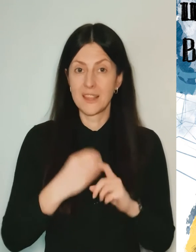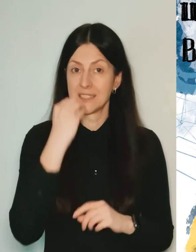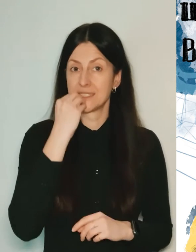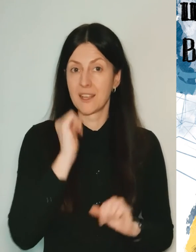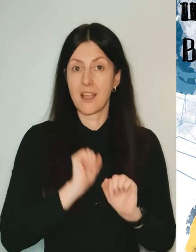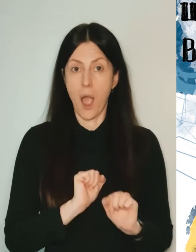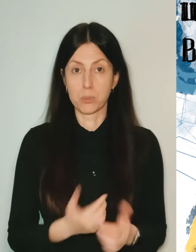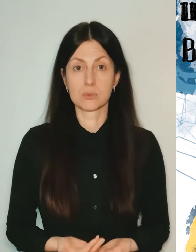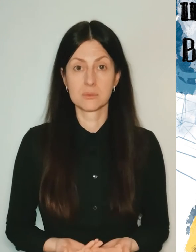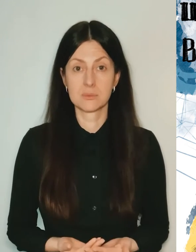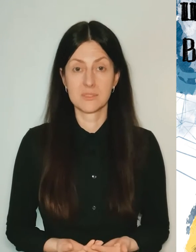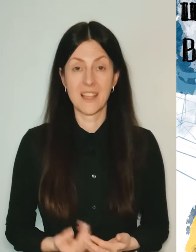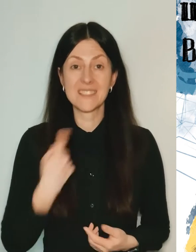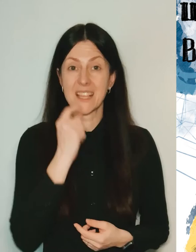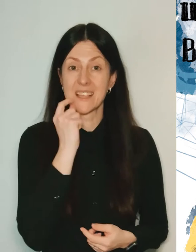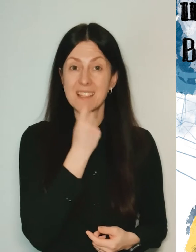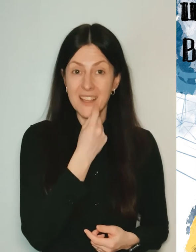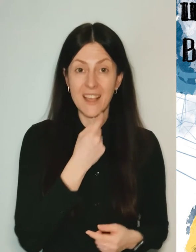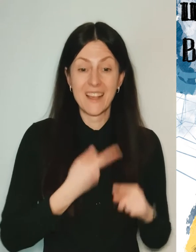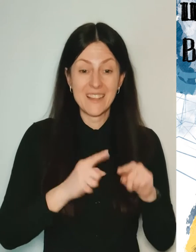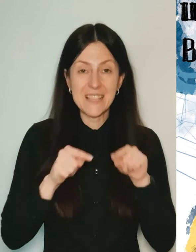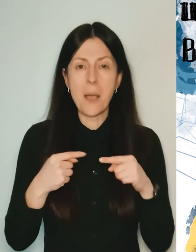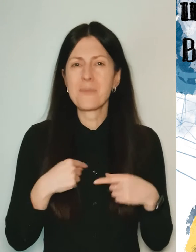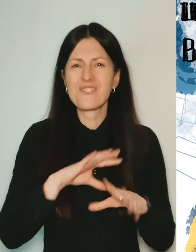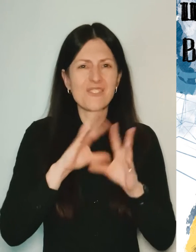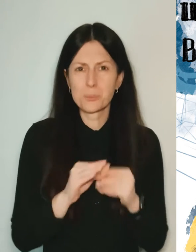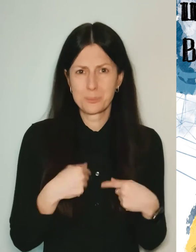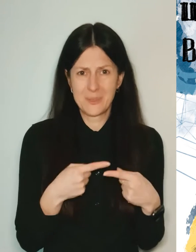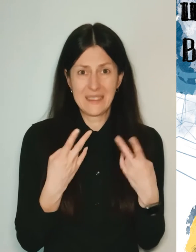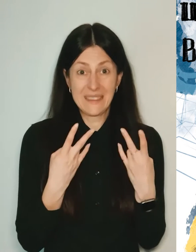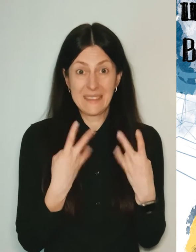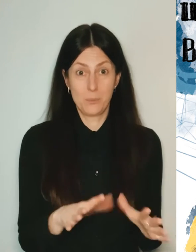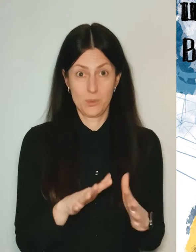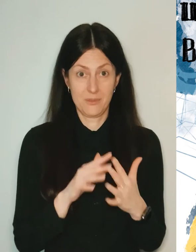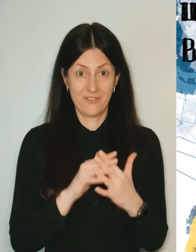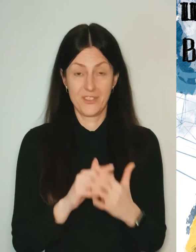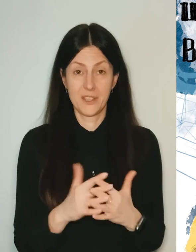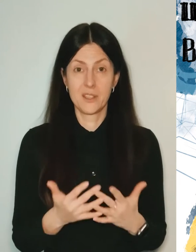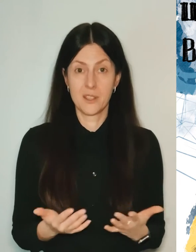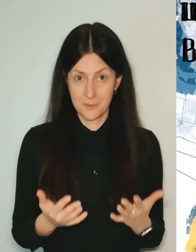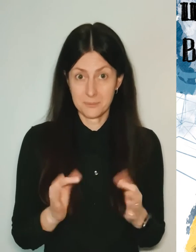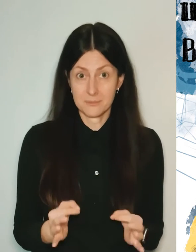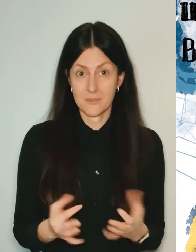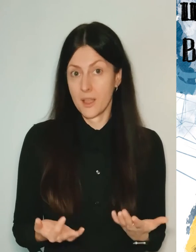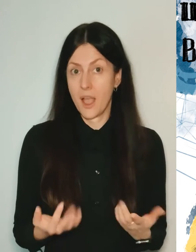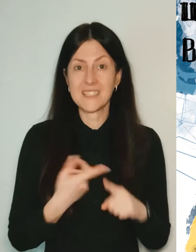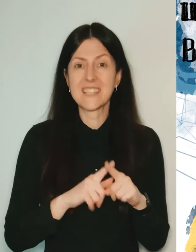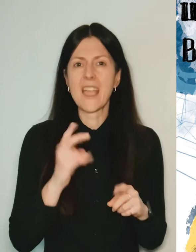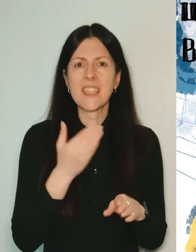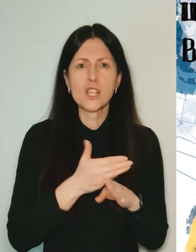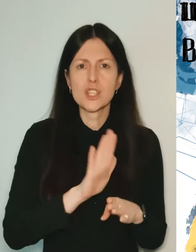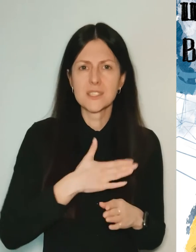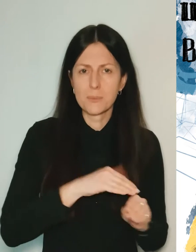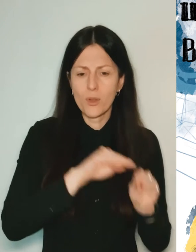Really, I was looking for the gumguard, this thing that I don't need at all during the war. This is not part of my alarm suitcase.